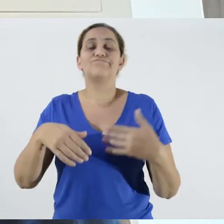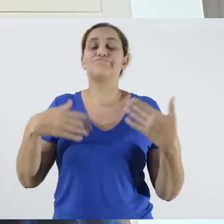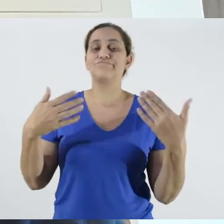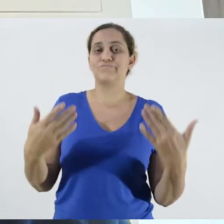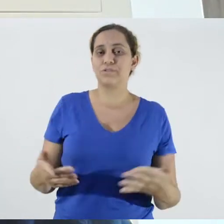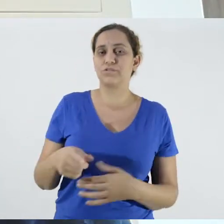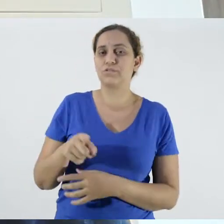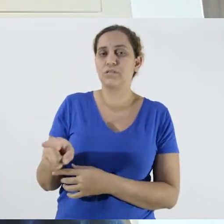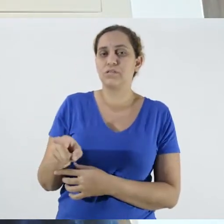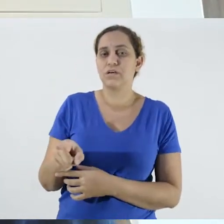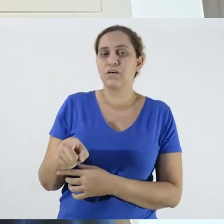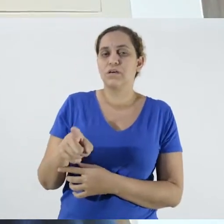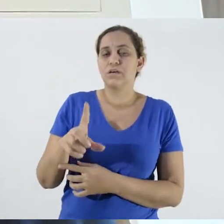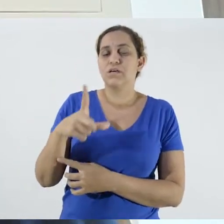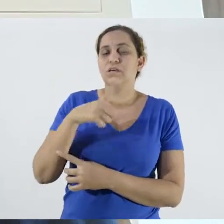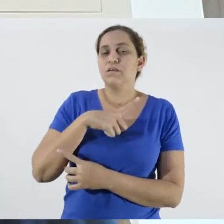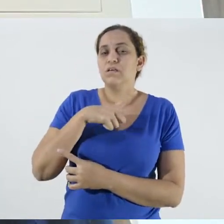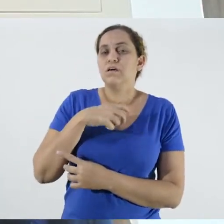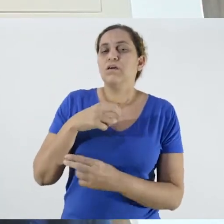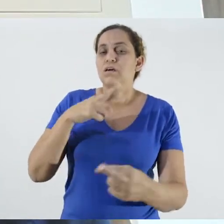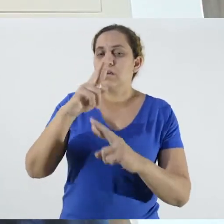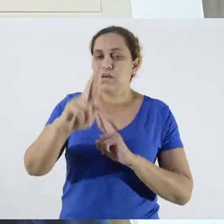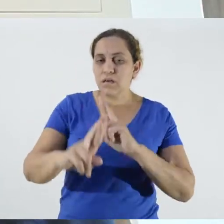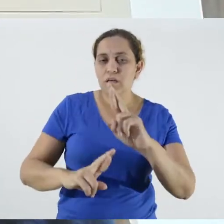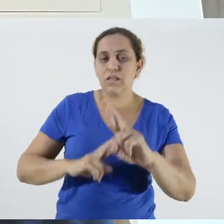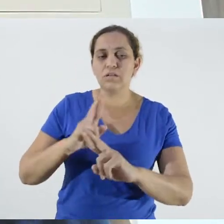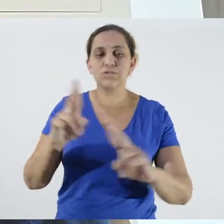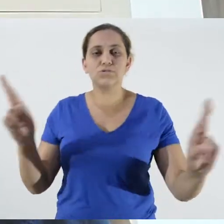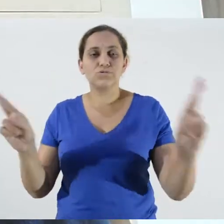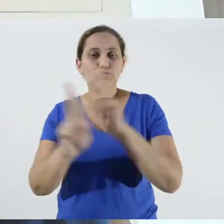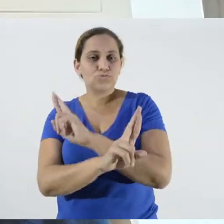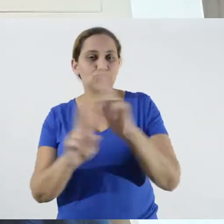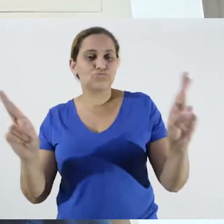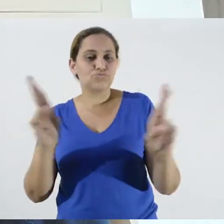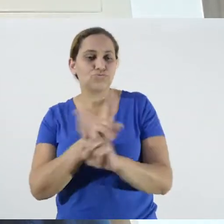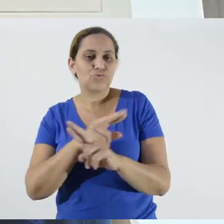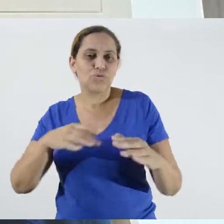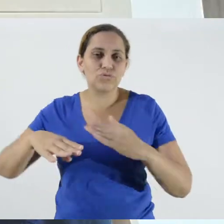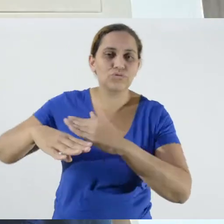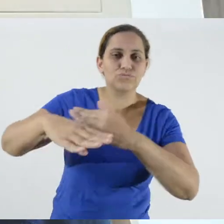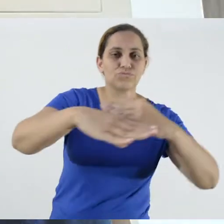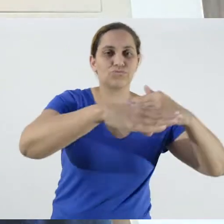horizontal, non-hierarchical relationships within interactions, which is very